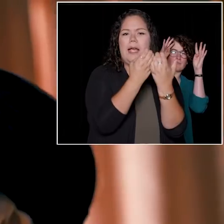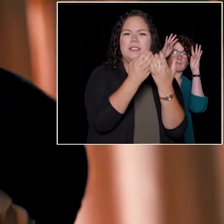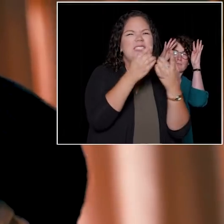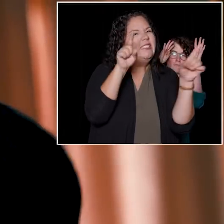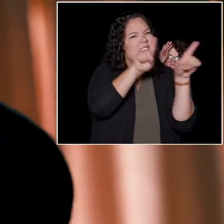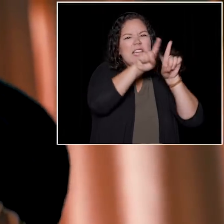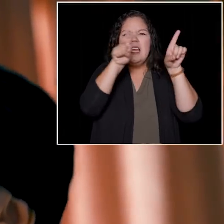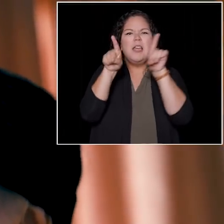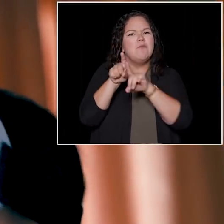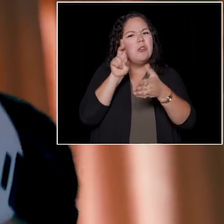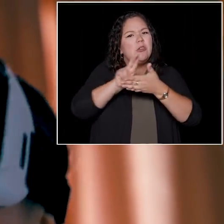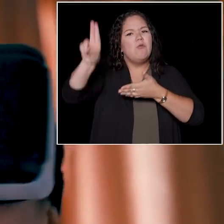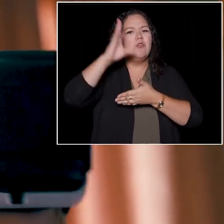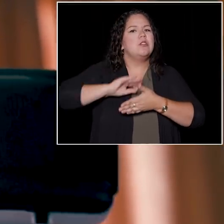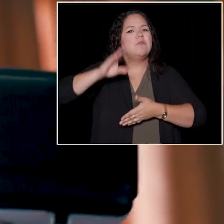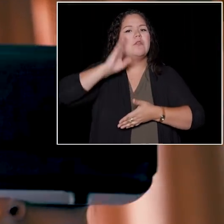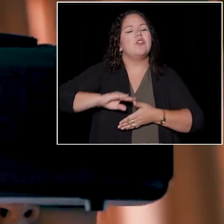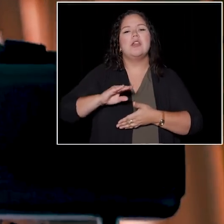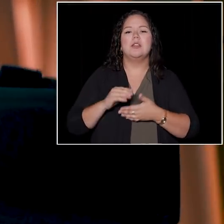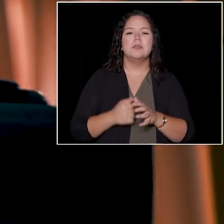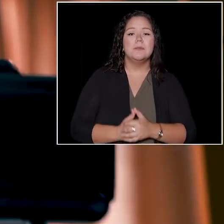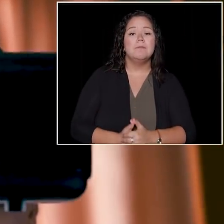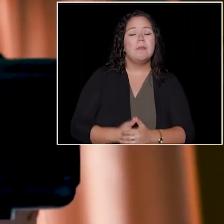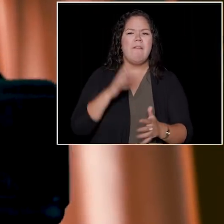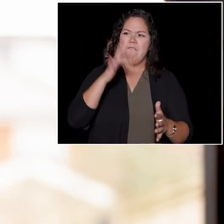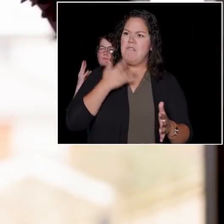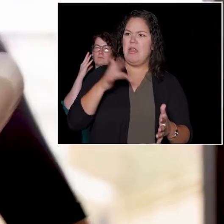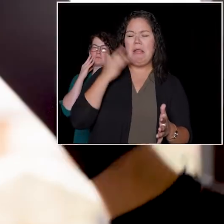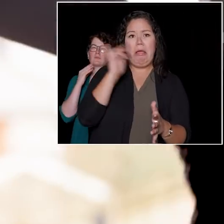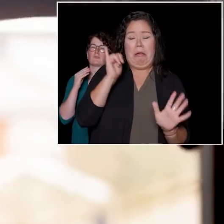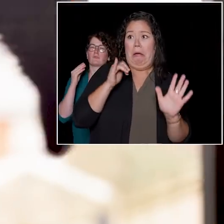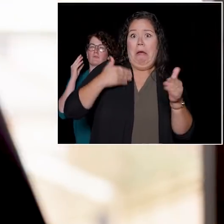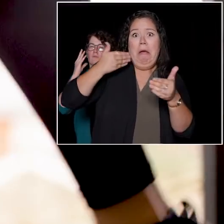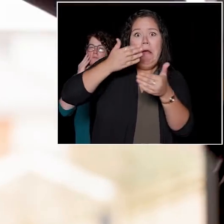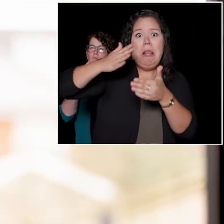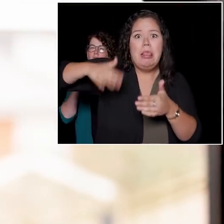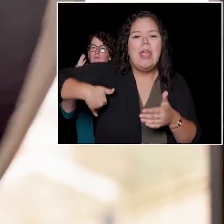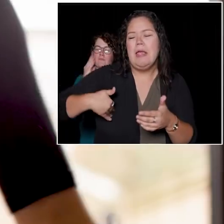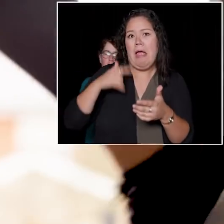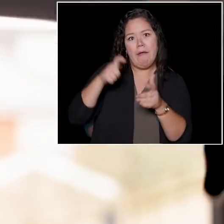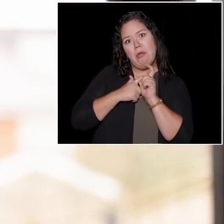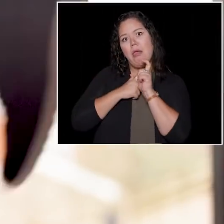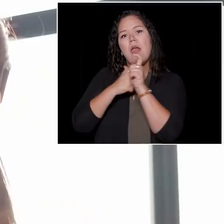making sure you get that same university experience, a feeling like you're always late